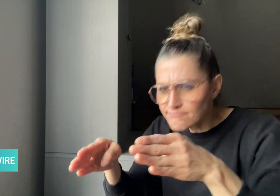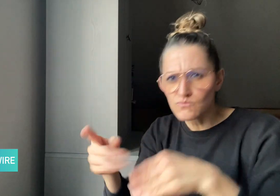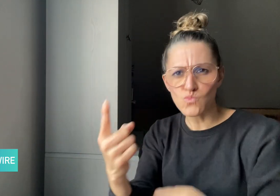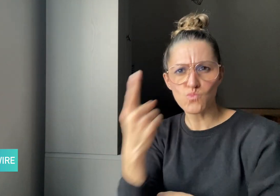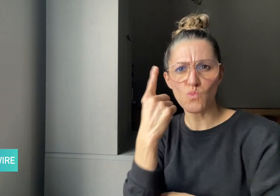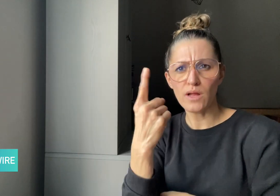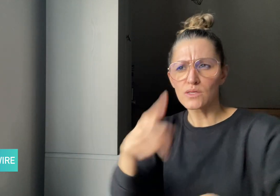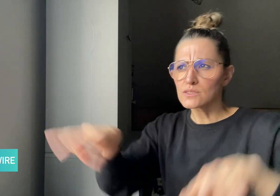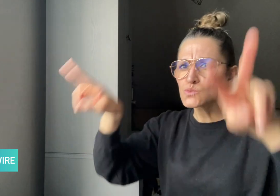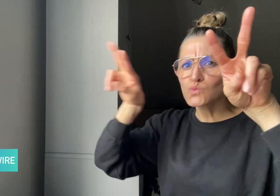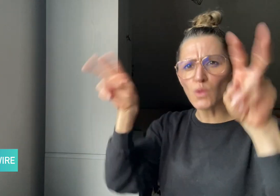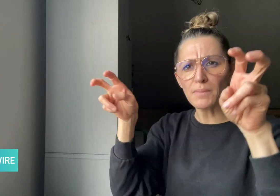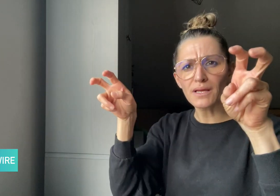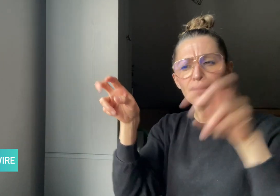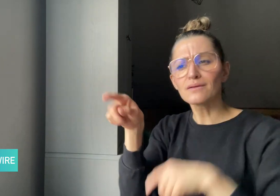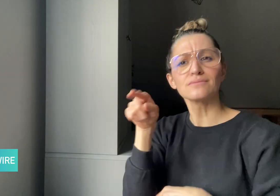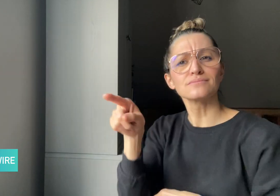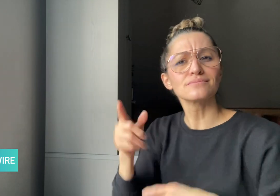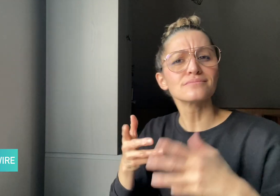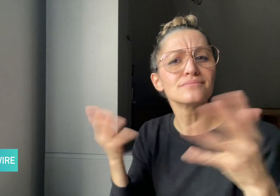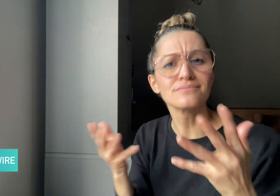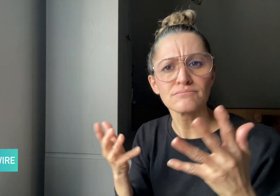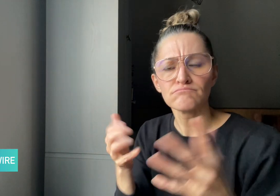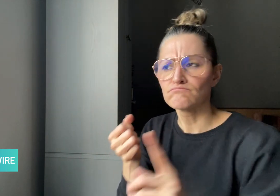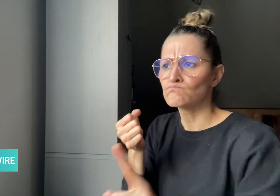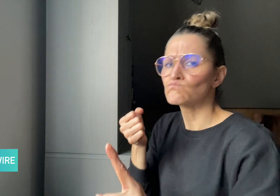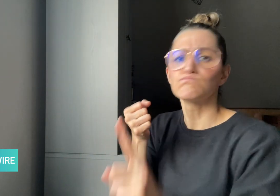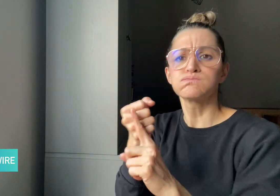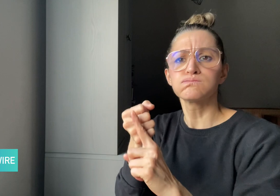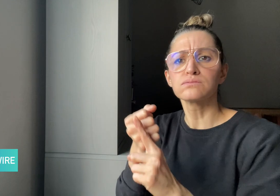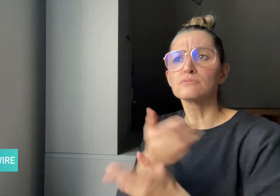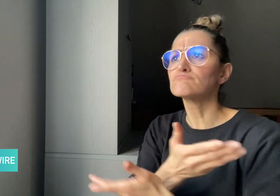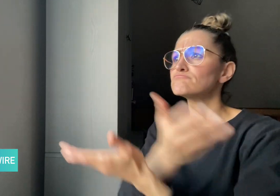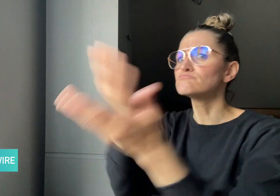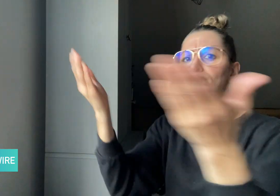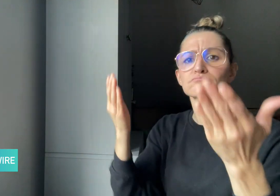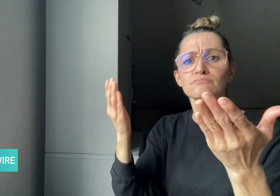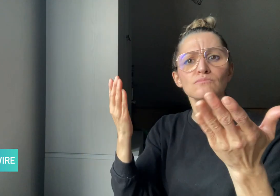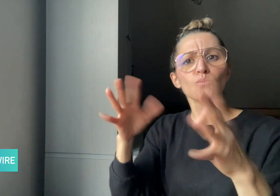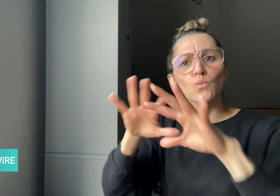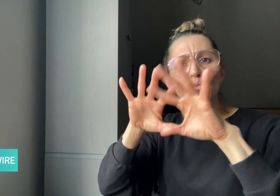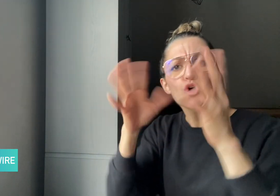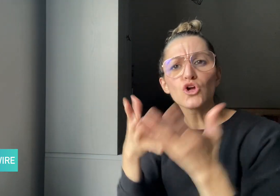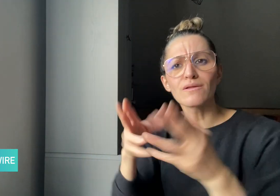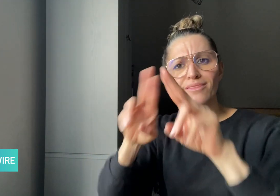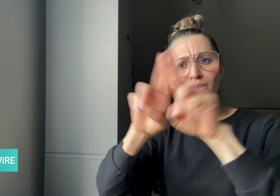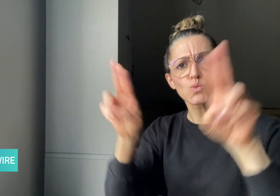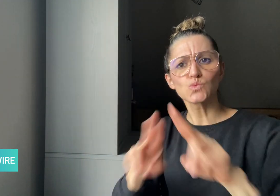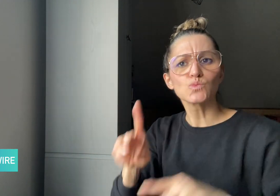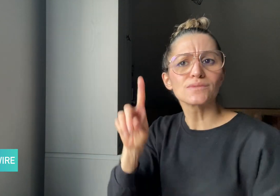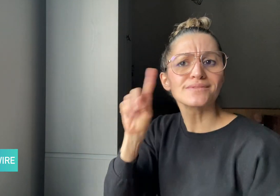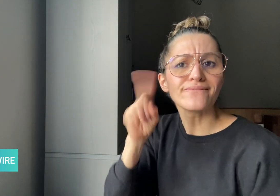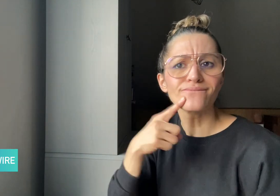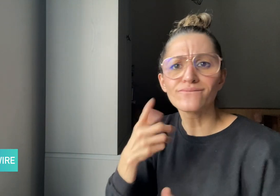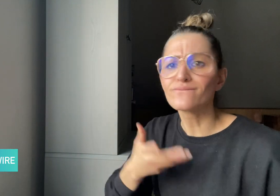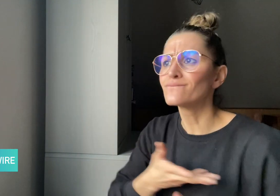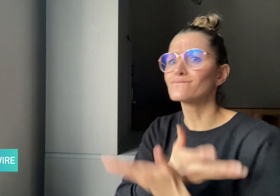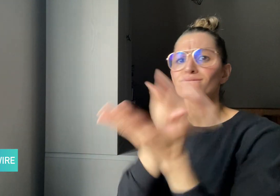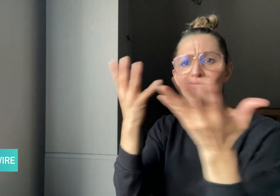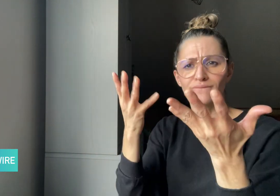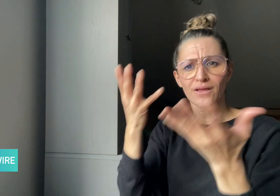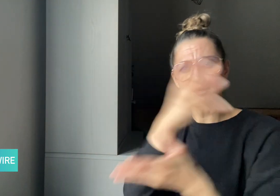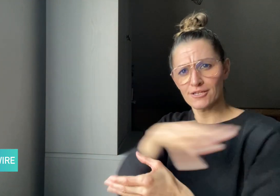the international Deaf community in our DeafGPS segment.